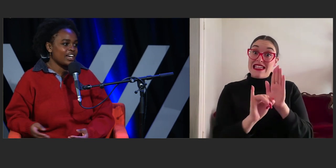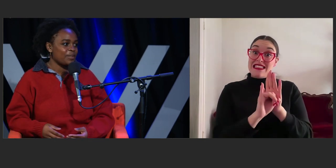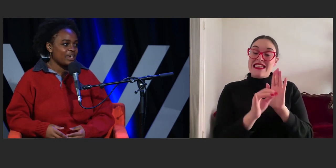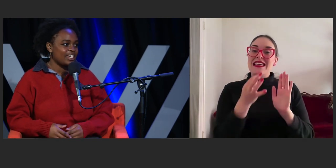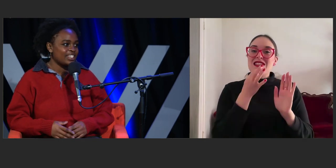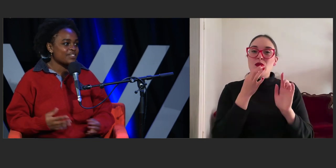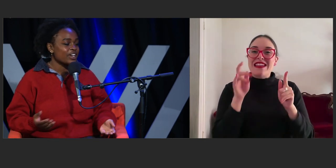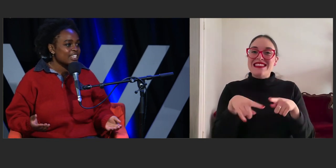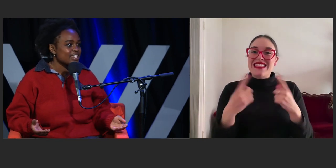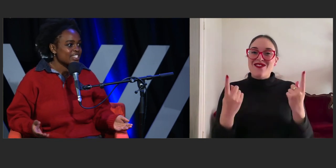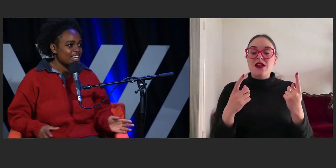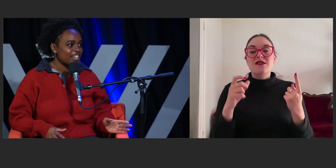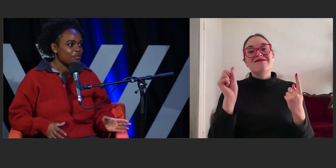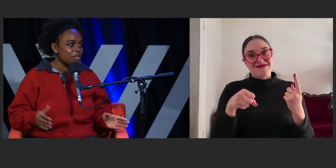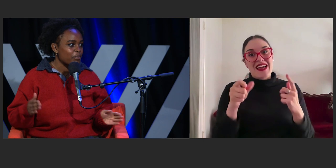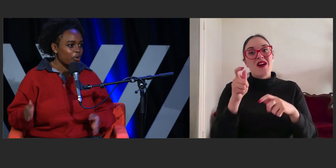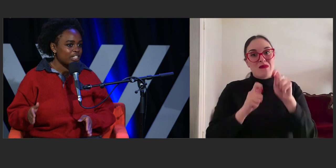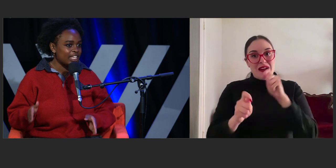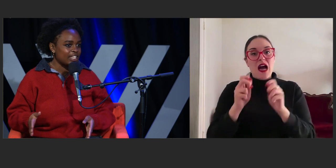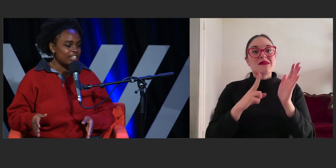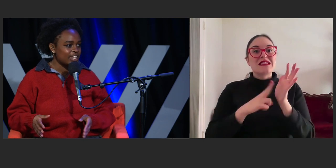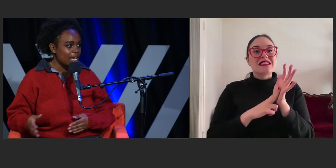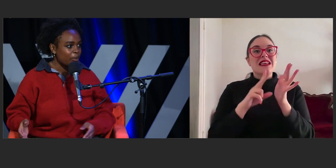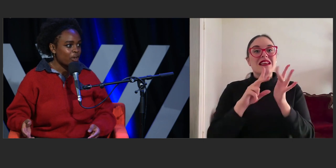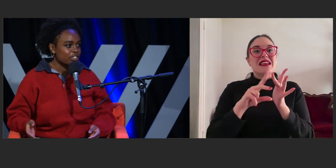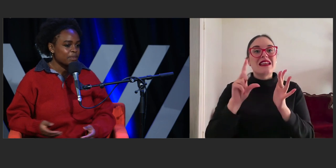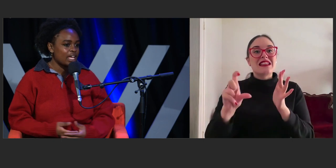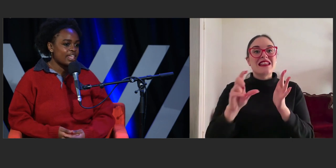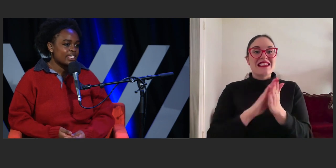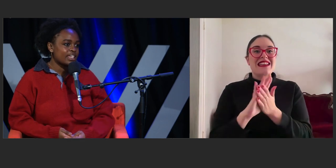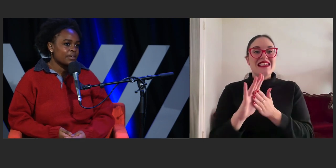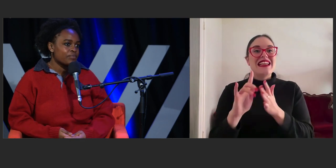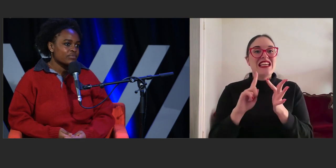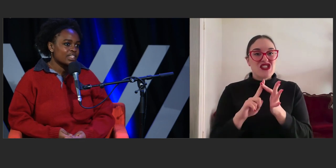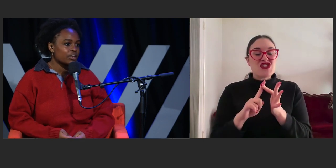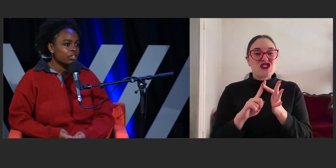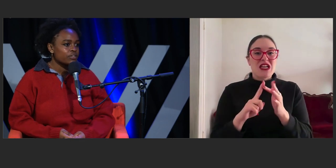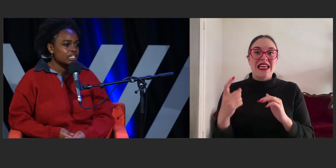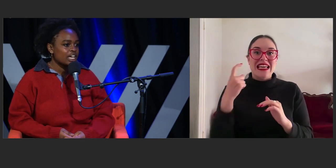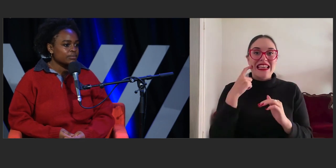and it's very easy to kind of be put in that box. But I think that a lot of the time